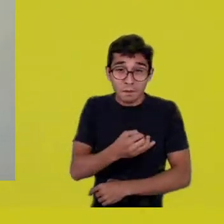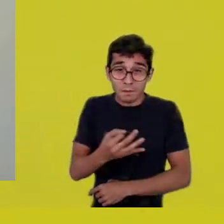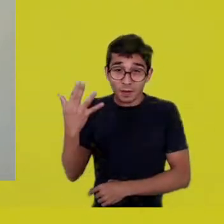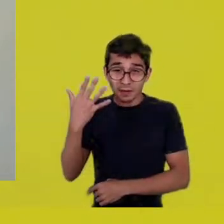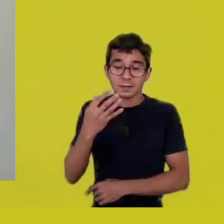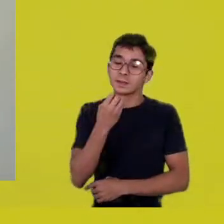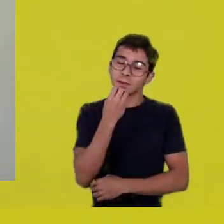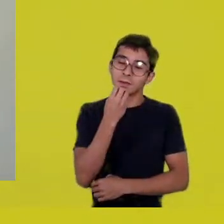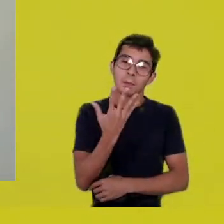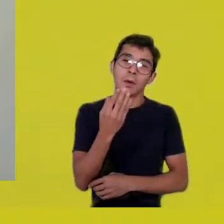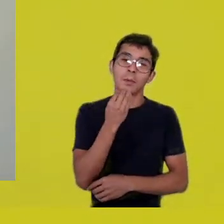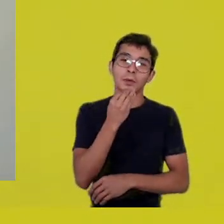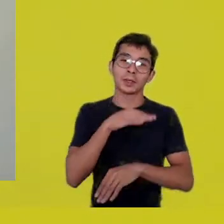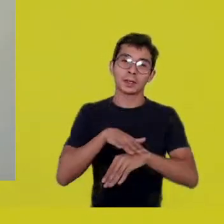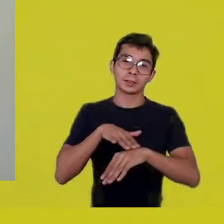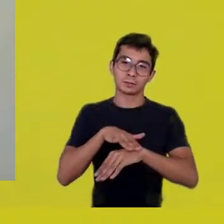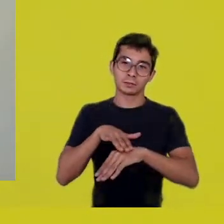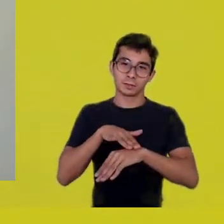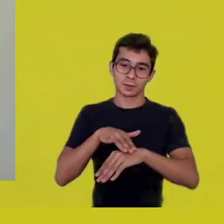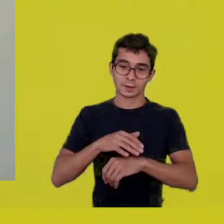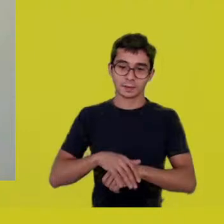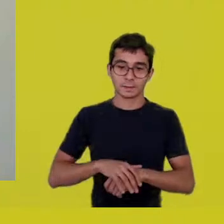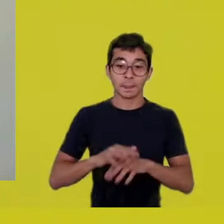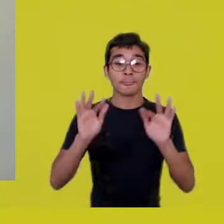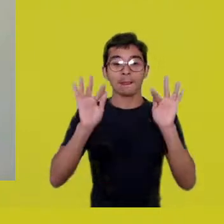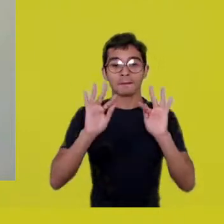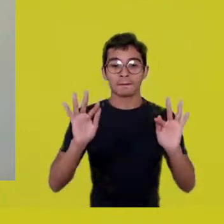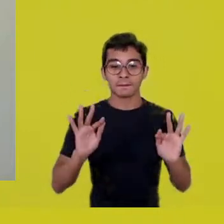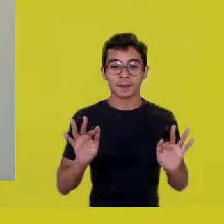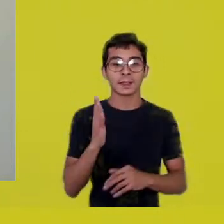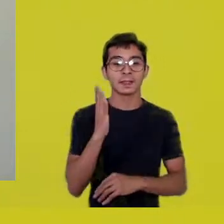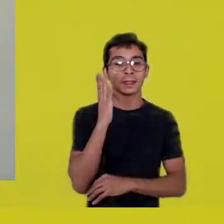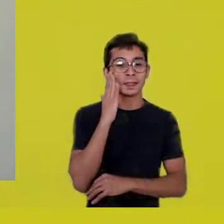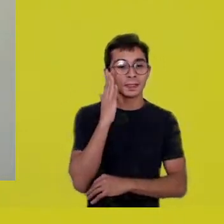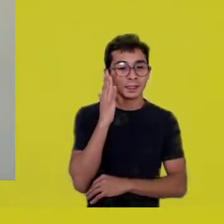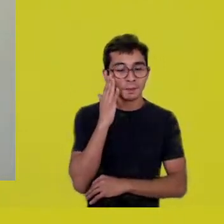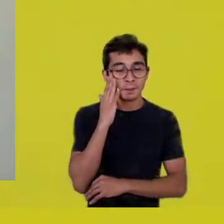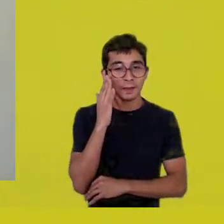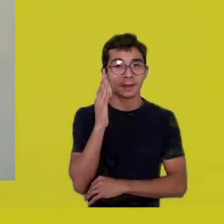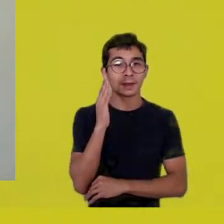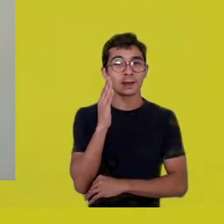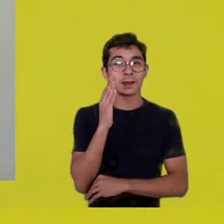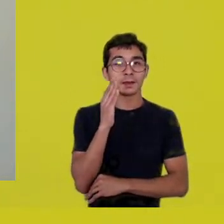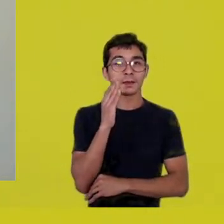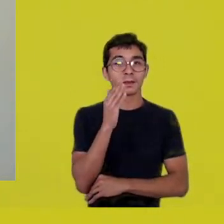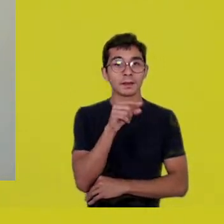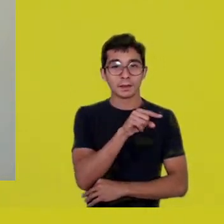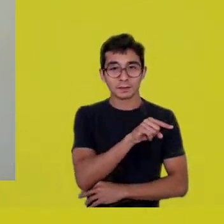I’m very glad to know about these dear journey comrades